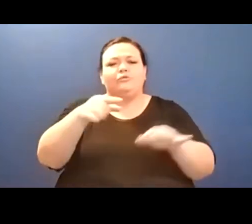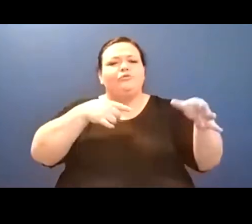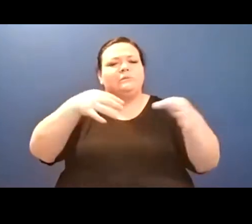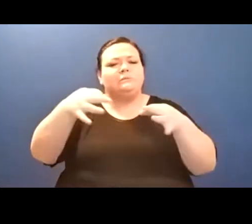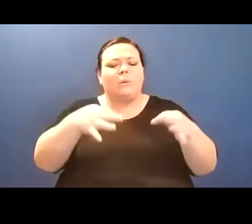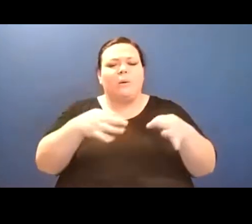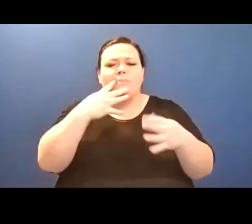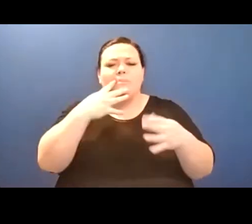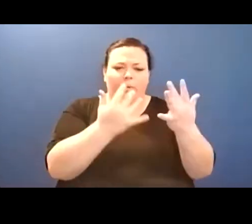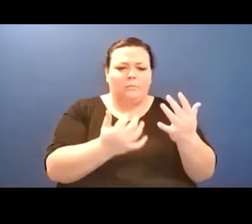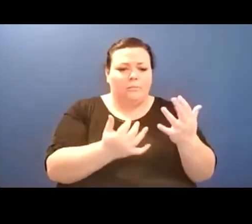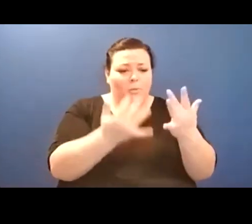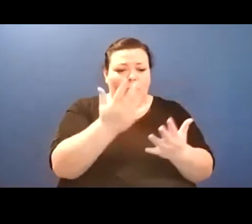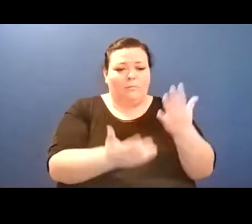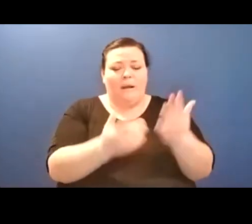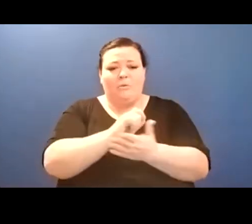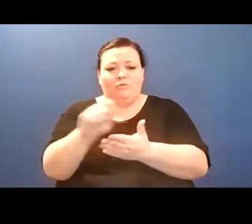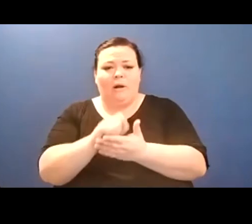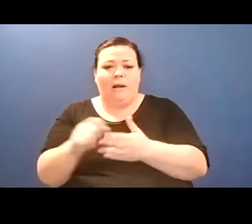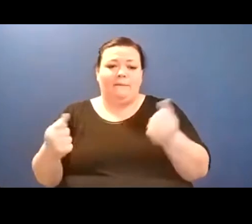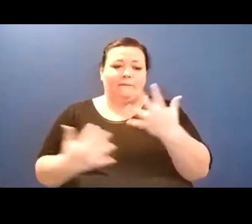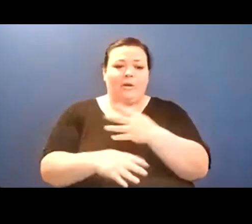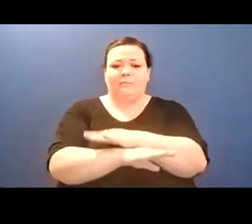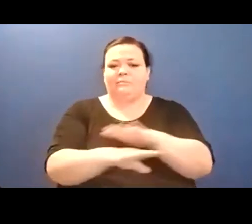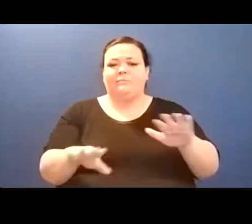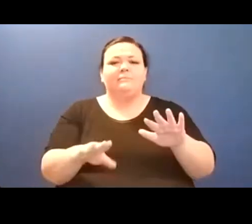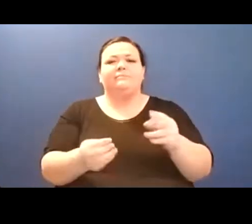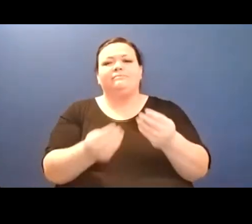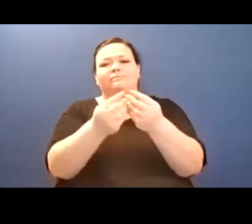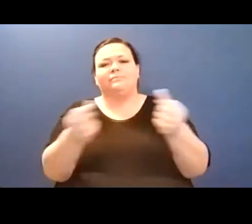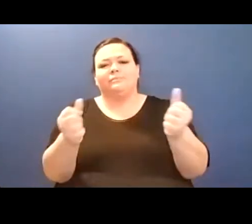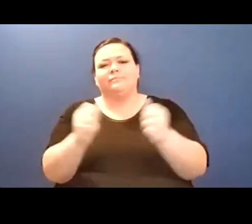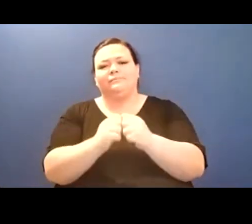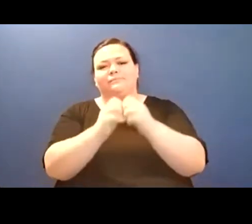or tomatoes or squash with which to make our feast// of course your friends should come